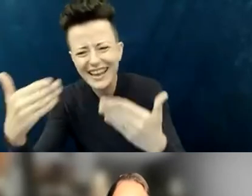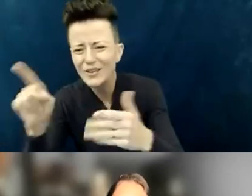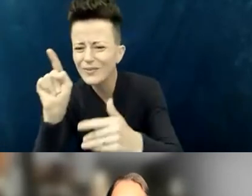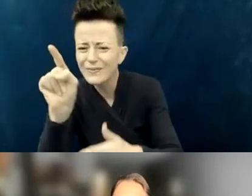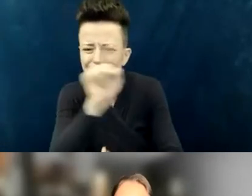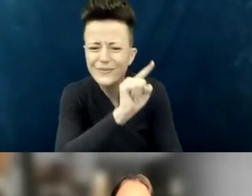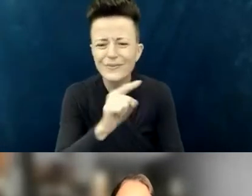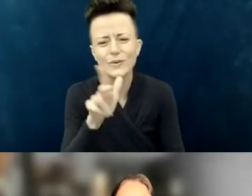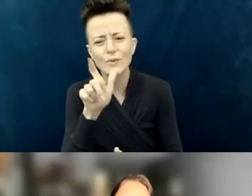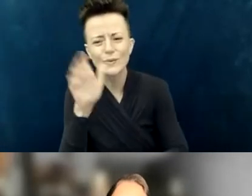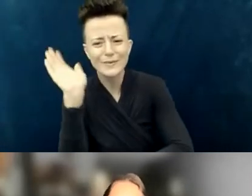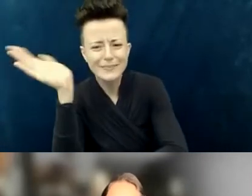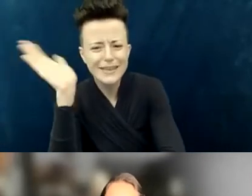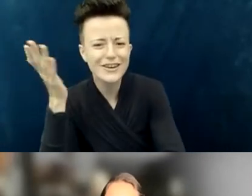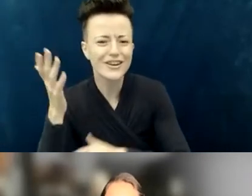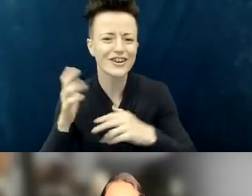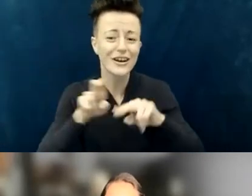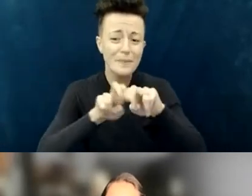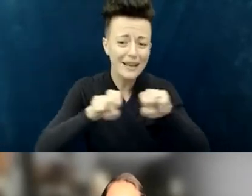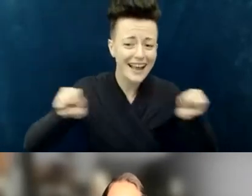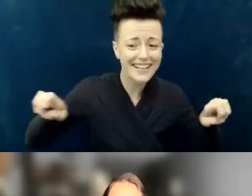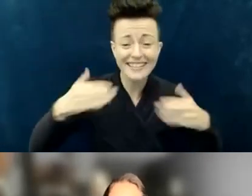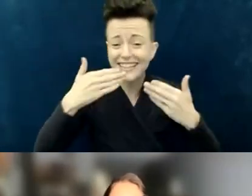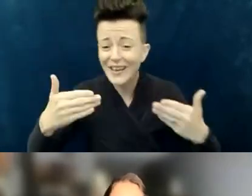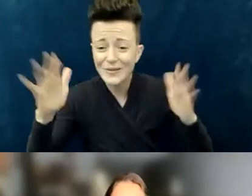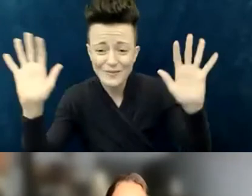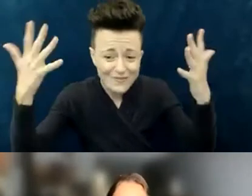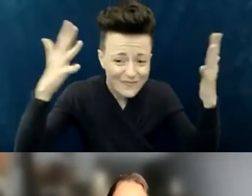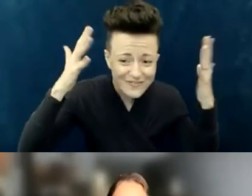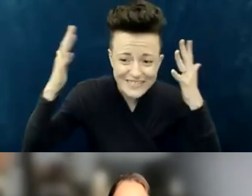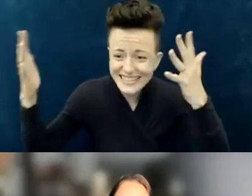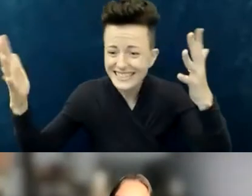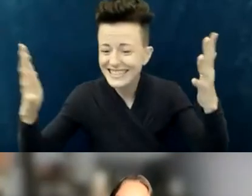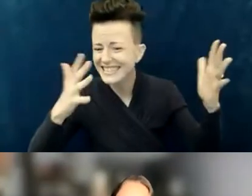in whatever way it feels the most appropriate to you? Thank you, thank you, thank you!